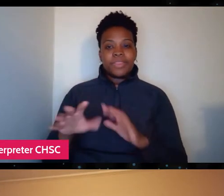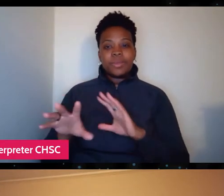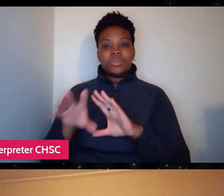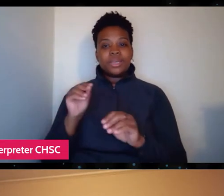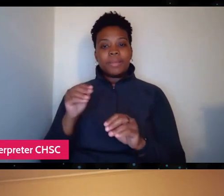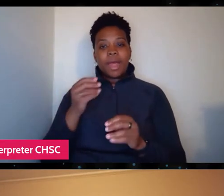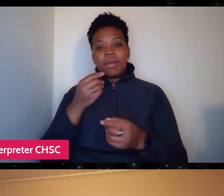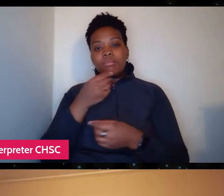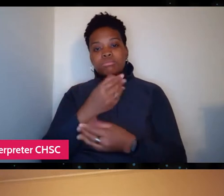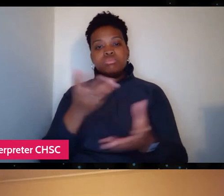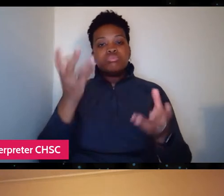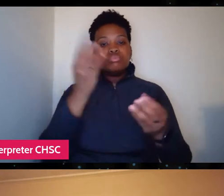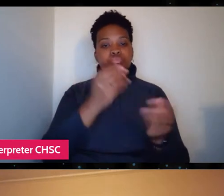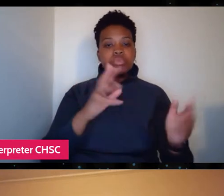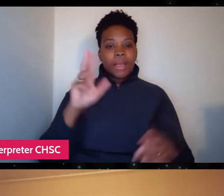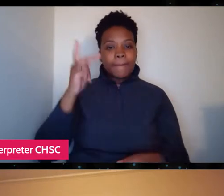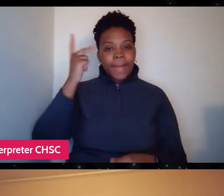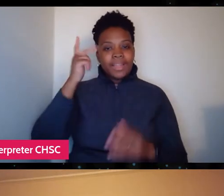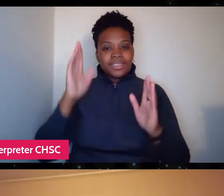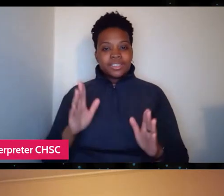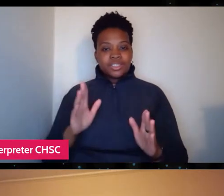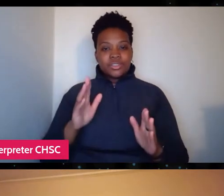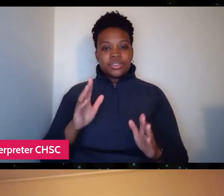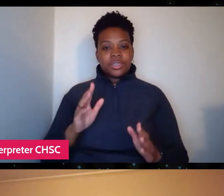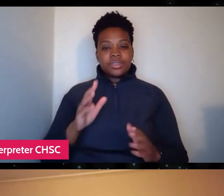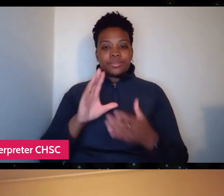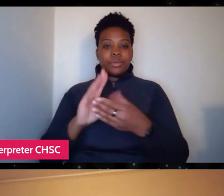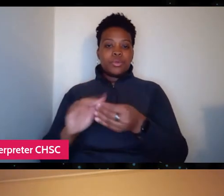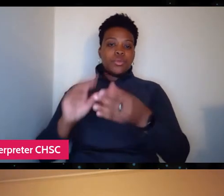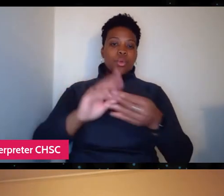So, I know, and I saw, I think in the last year